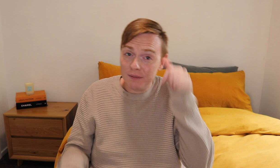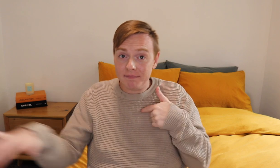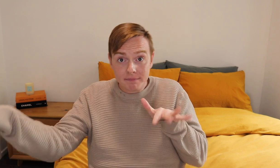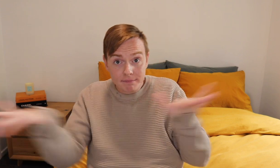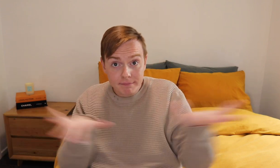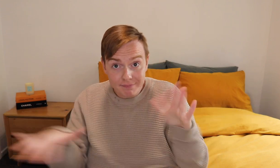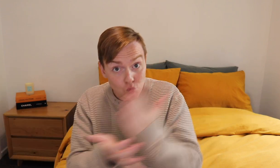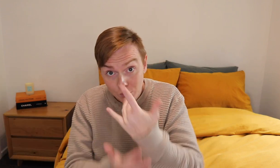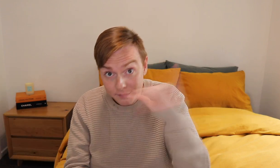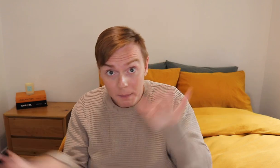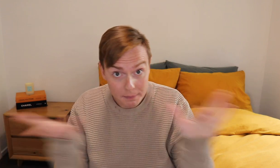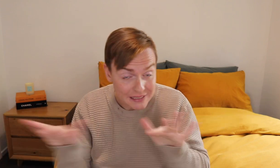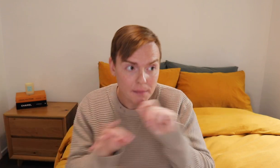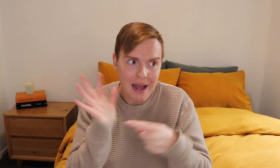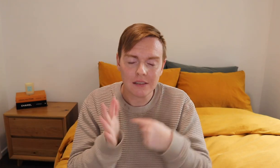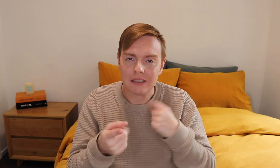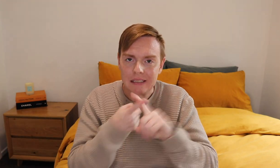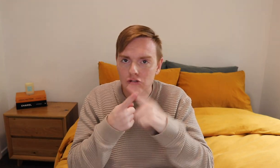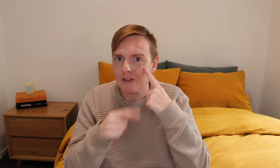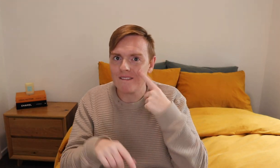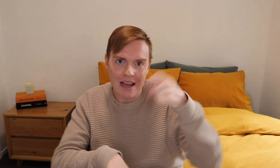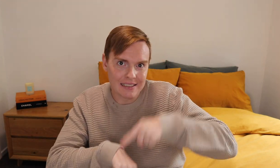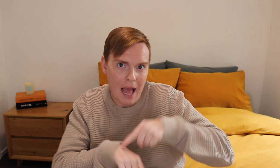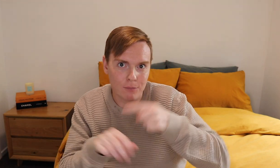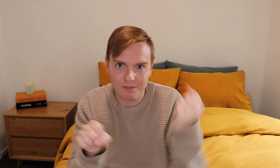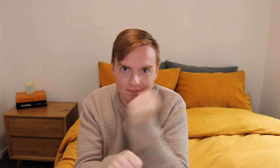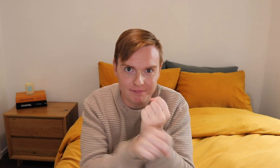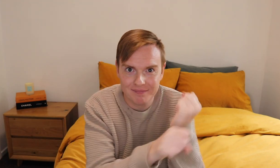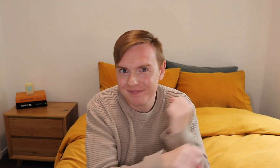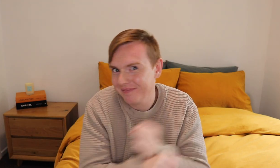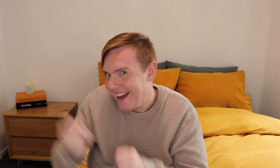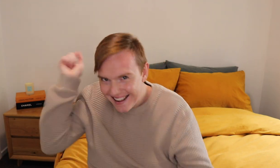I know I'm really busy but I do try find a time to make videos.